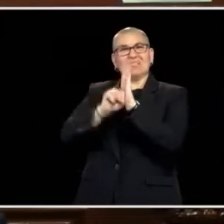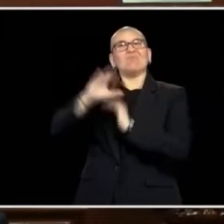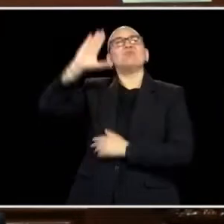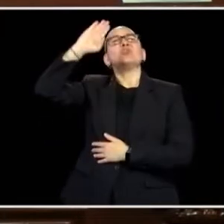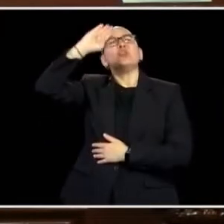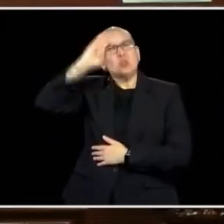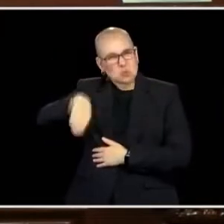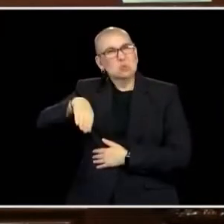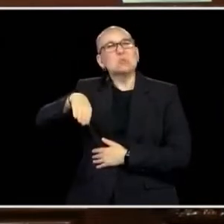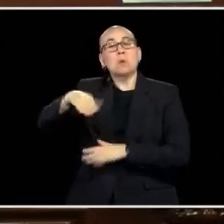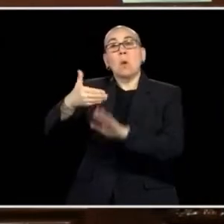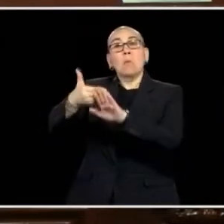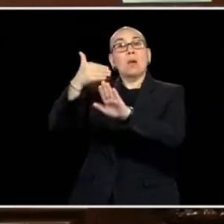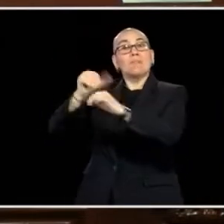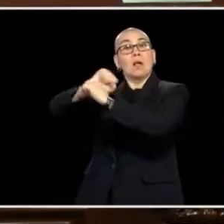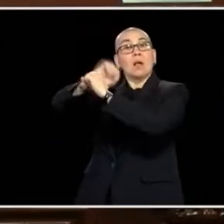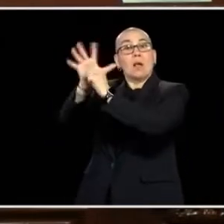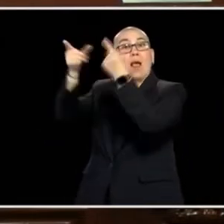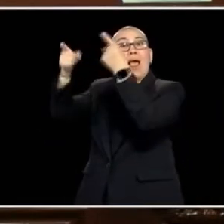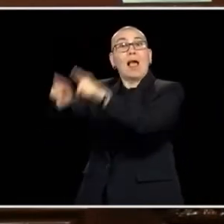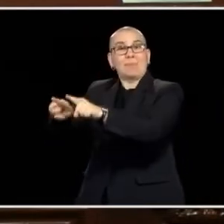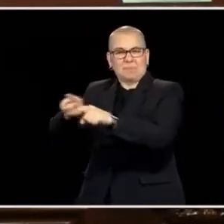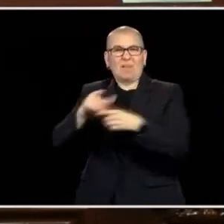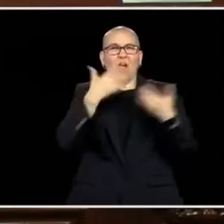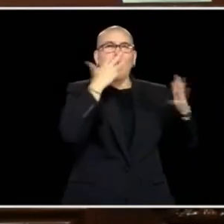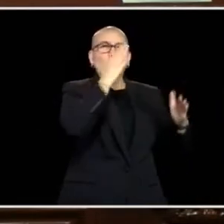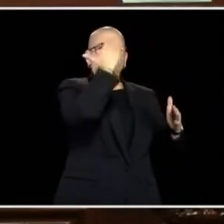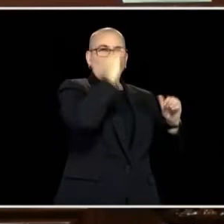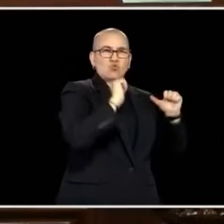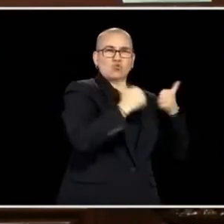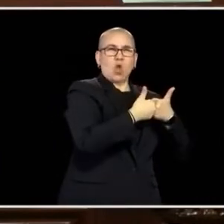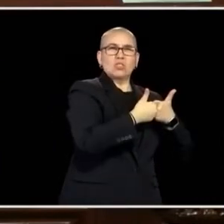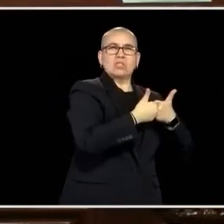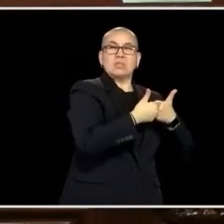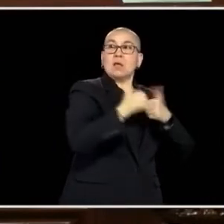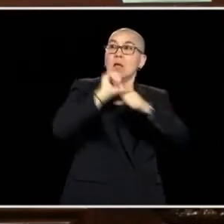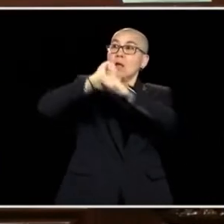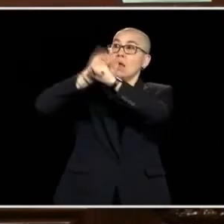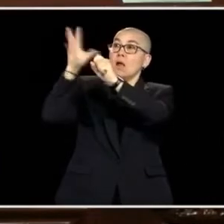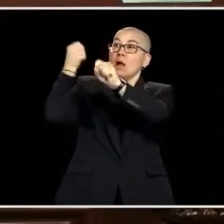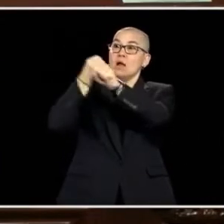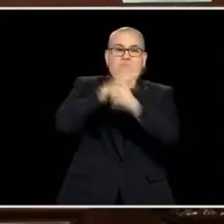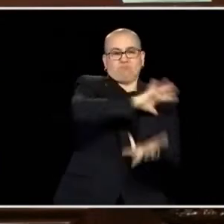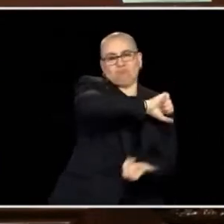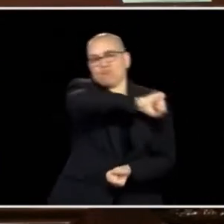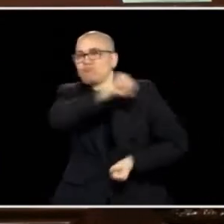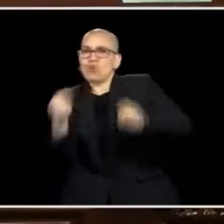WE WERE DURING THE PANDEMIC AND COME OUT OF IT A STATE THAT IS COMMITTED TO CHILD CARE AND EARLY EDUCATION IS A